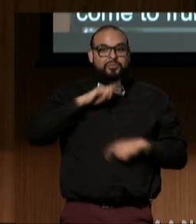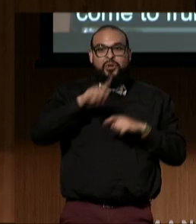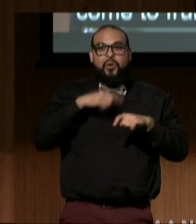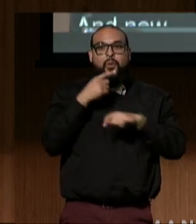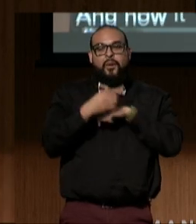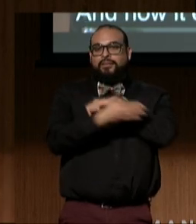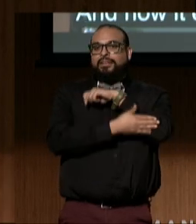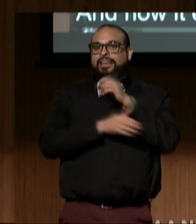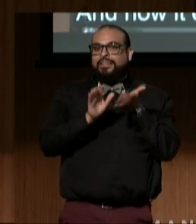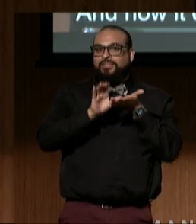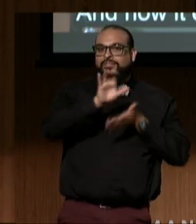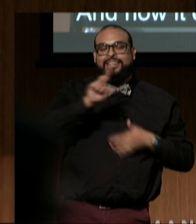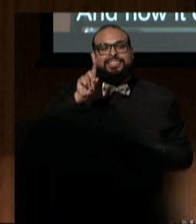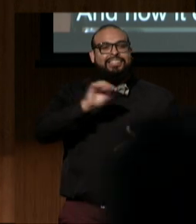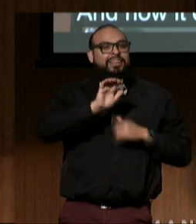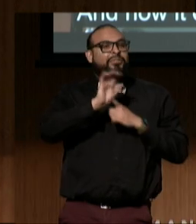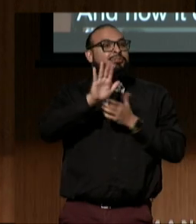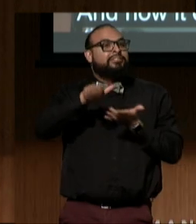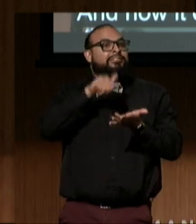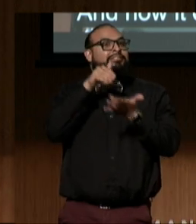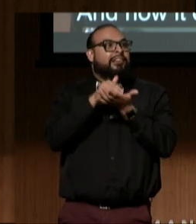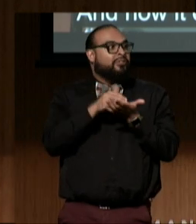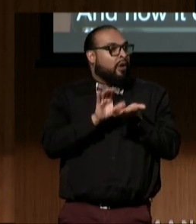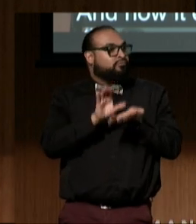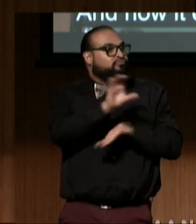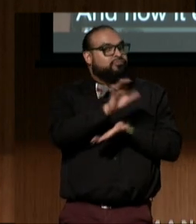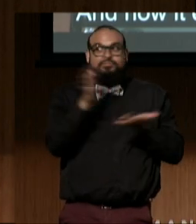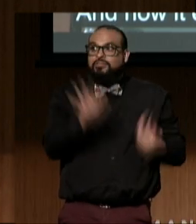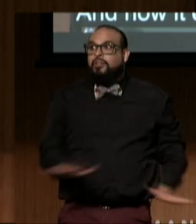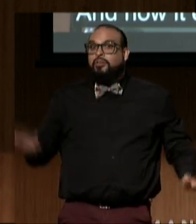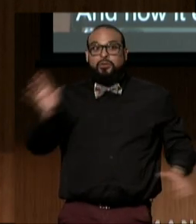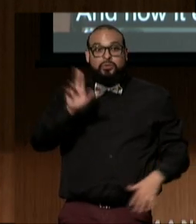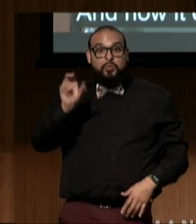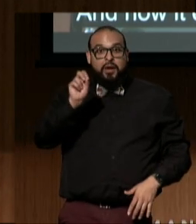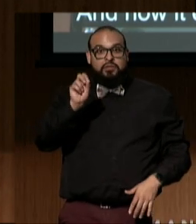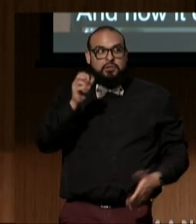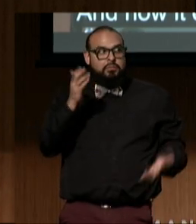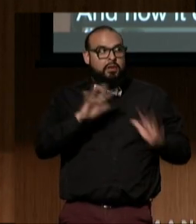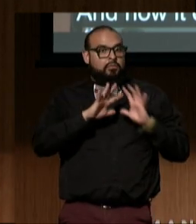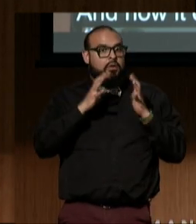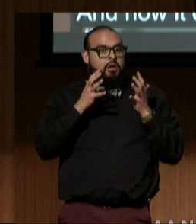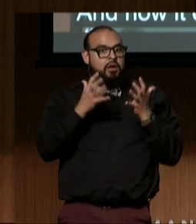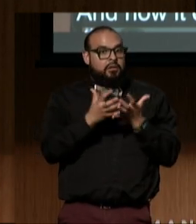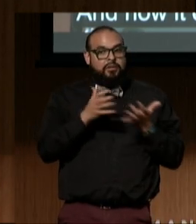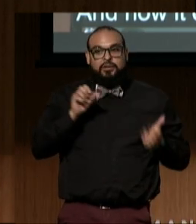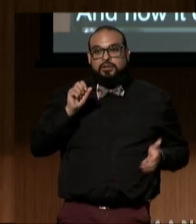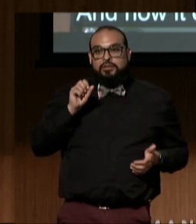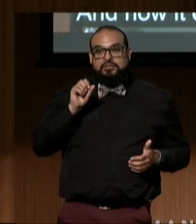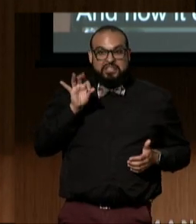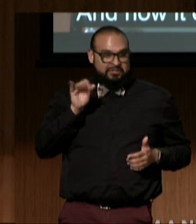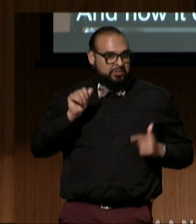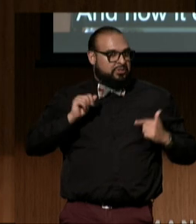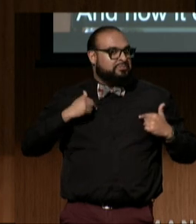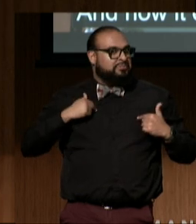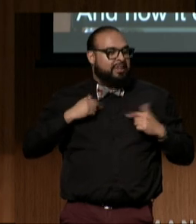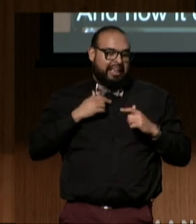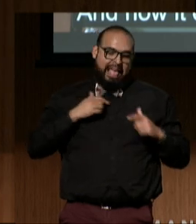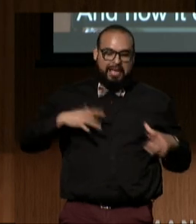disability cultural center in the country, perhaps in the world. As a San Franciscan myself, I like to brag about that.